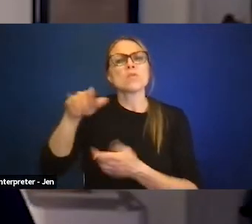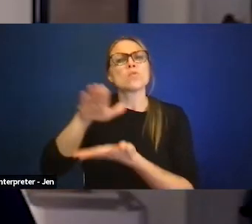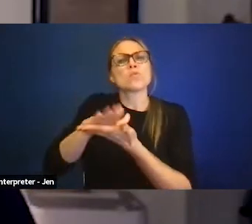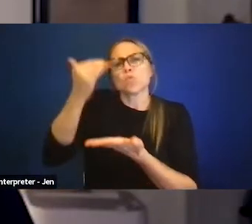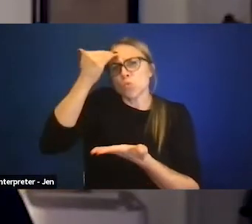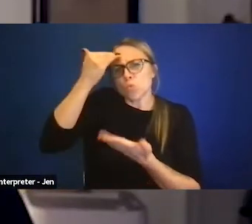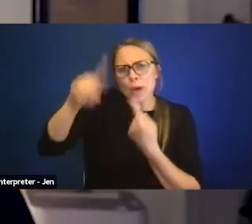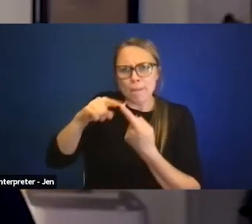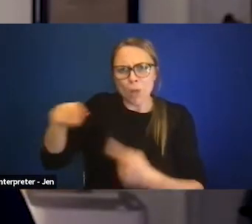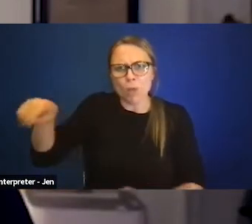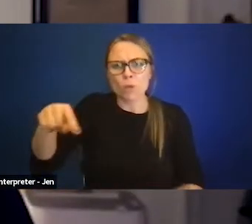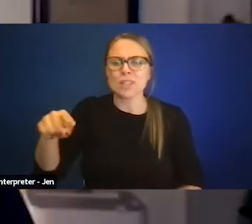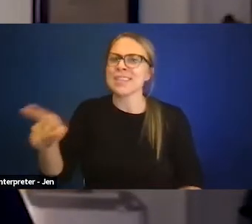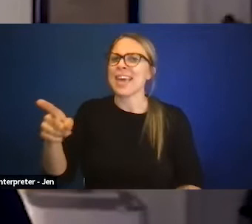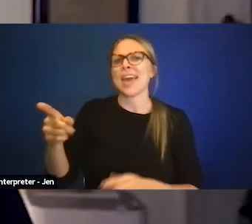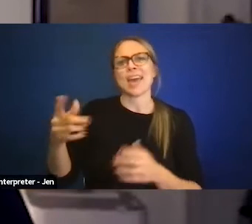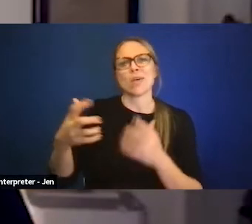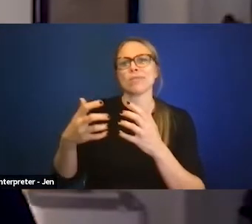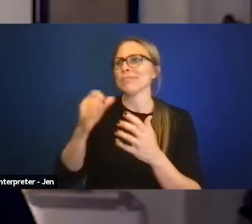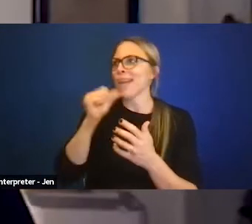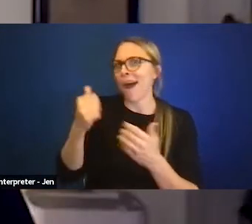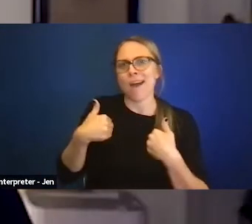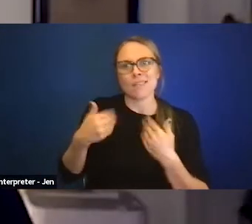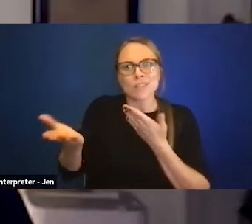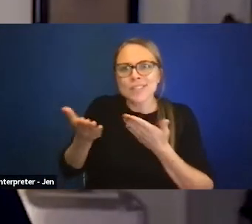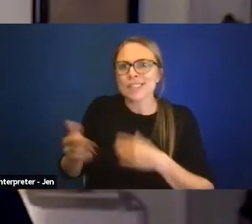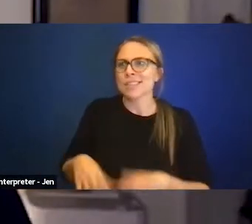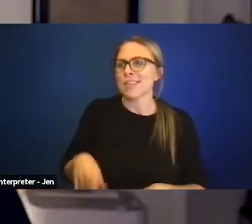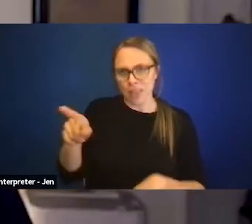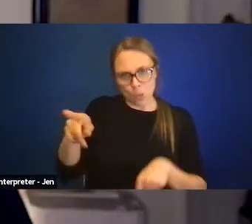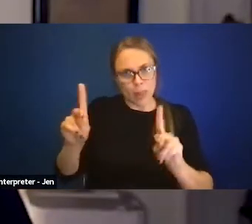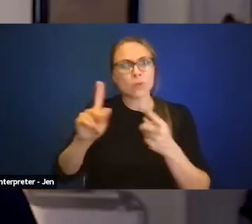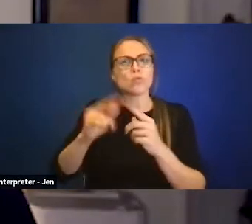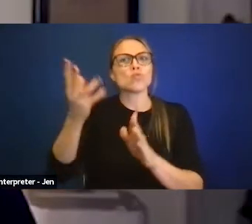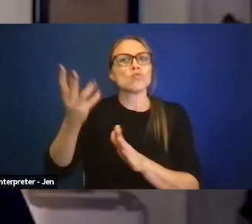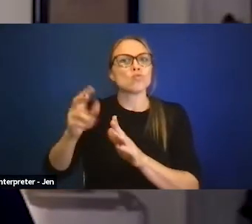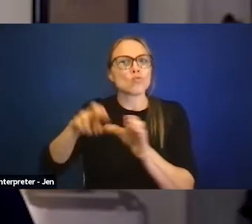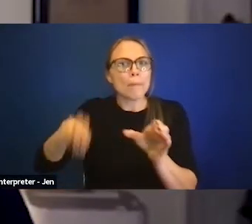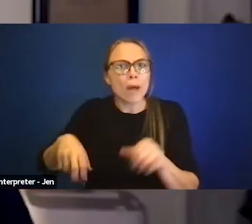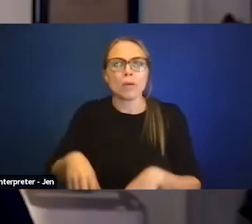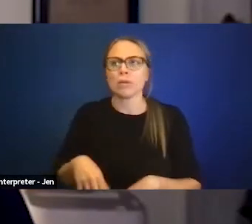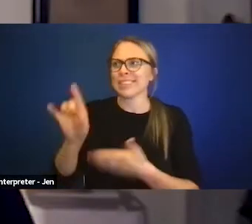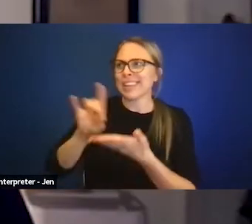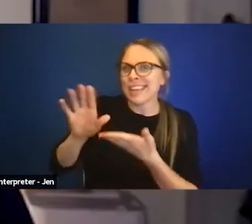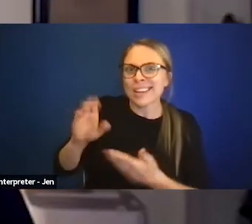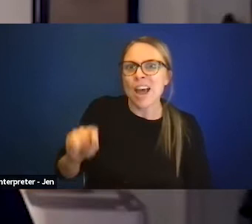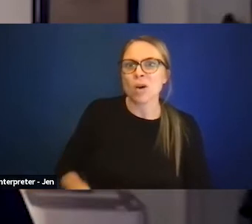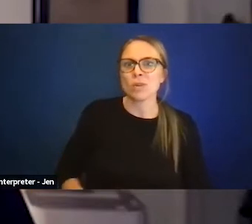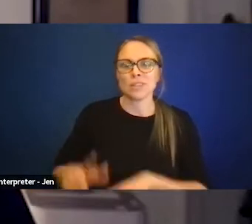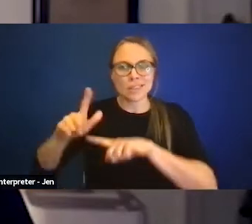They were not served, they were allowed to drop out, kicked out, suspended, alternative education not provided.